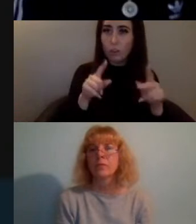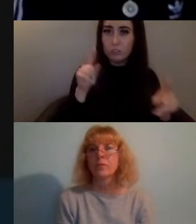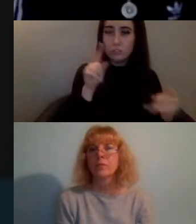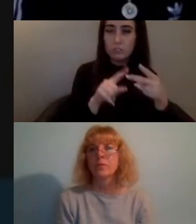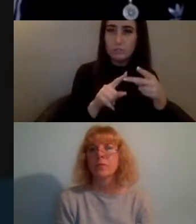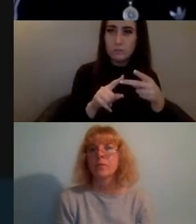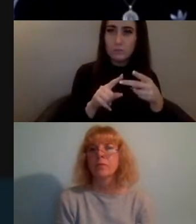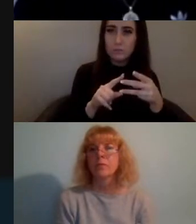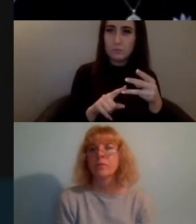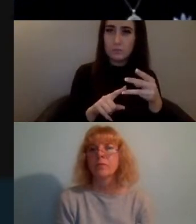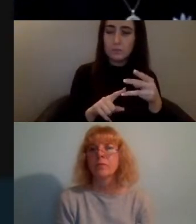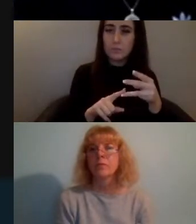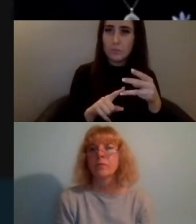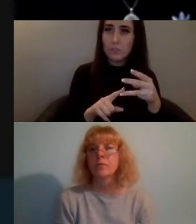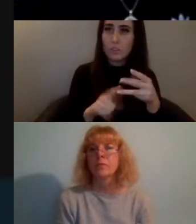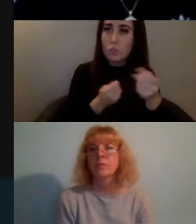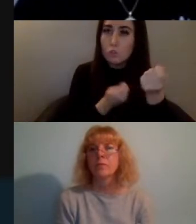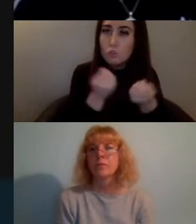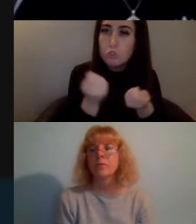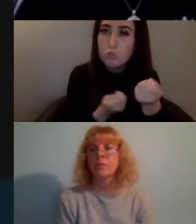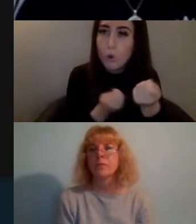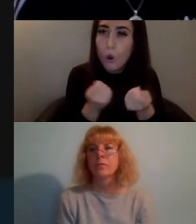in terms of control how do we keep one's... ...state surveillance...